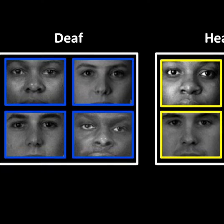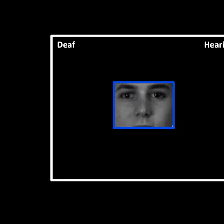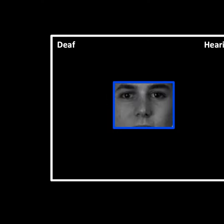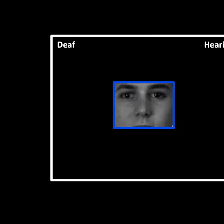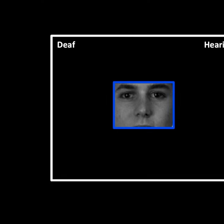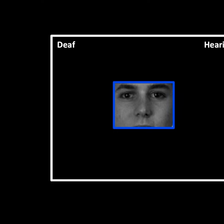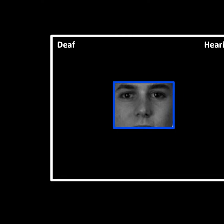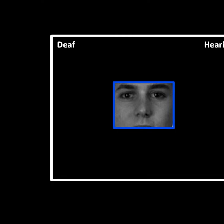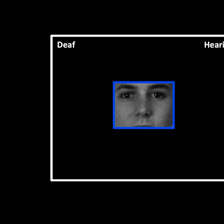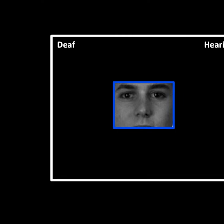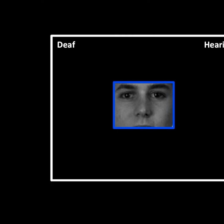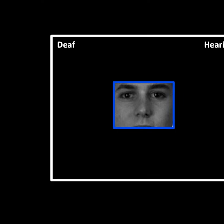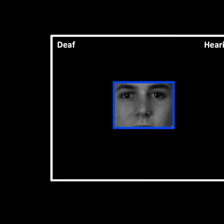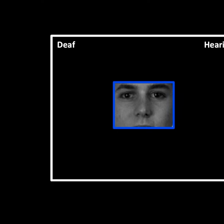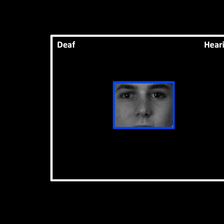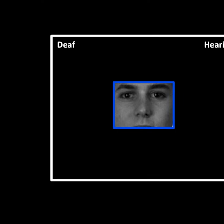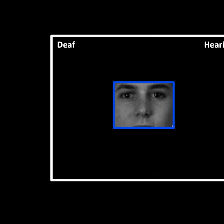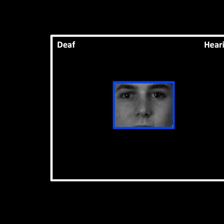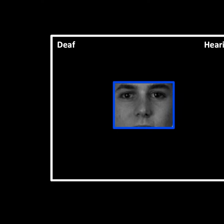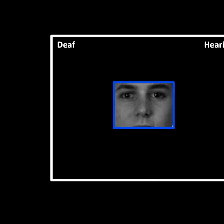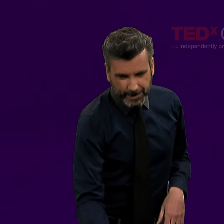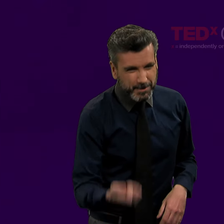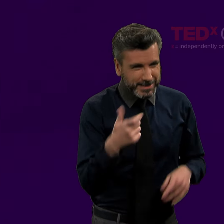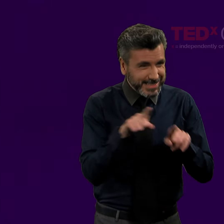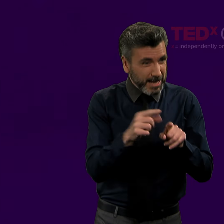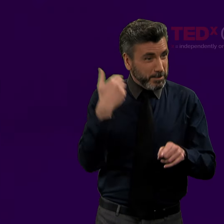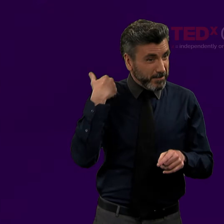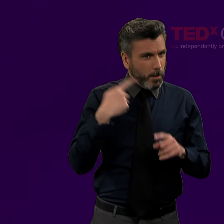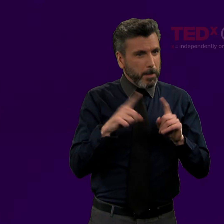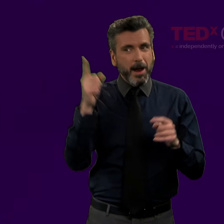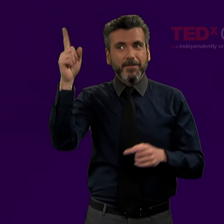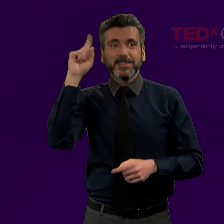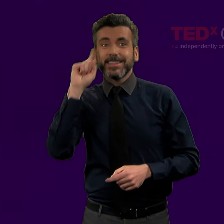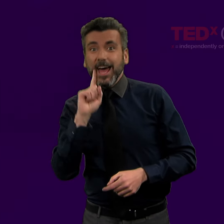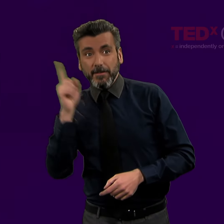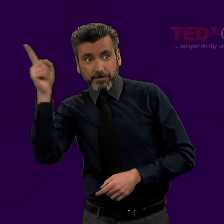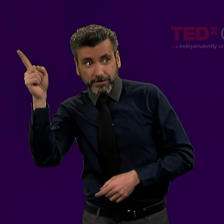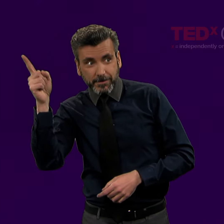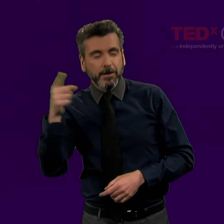[Deaf (left) Hearing (right) (blue-framed picture)] So I'm going to do exactly the same as before,